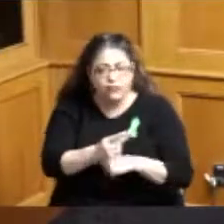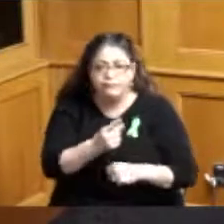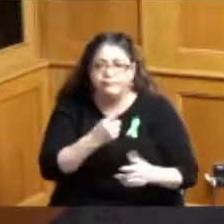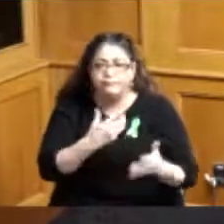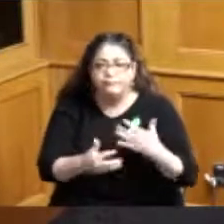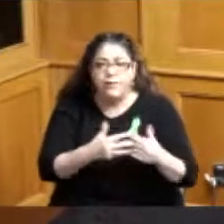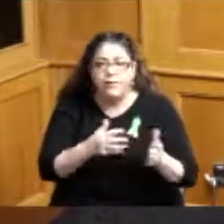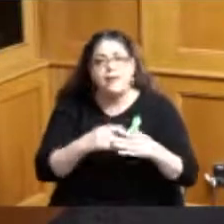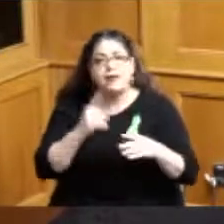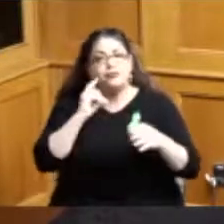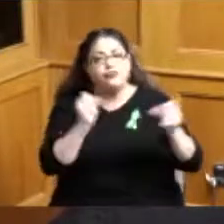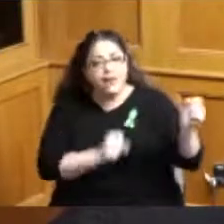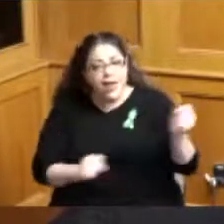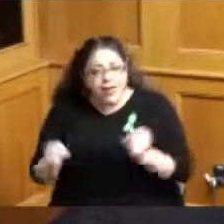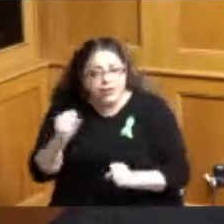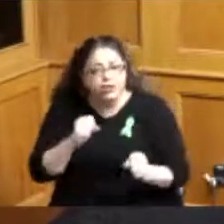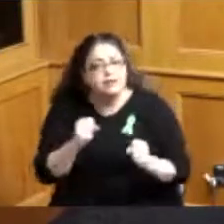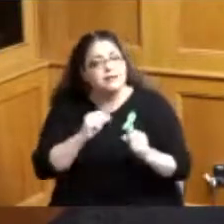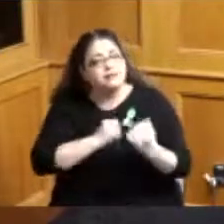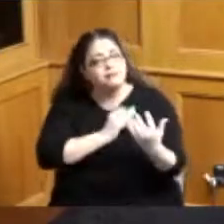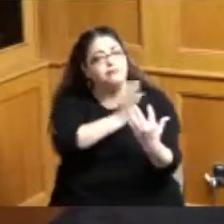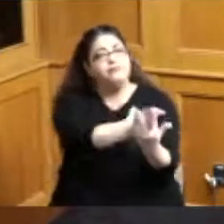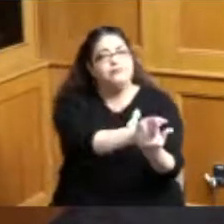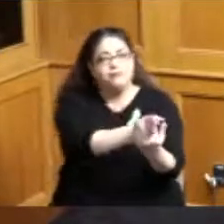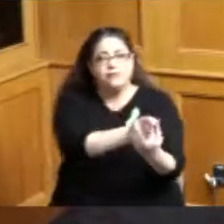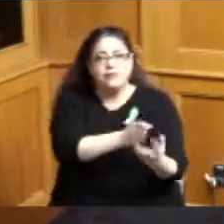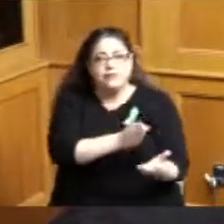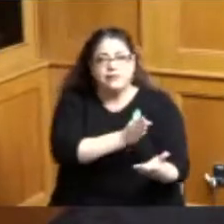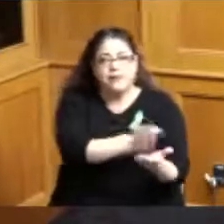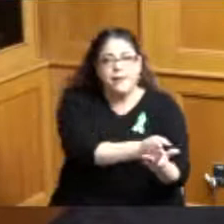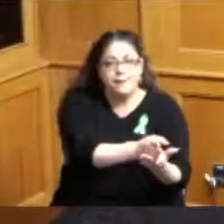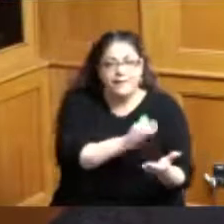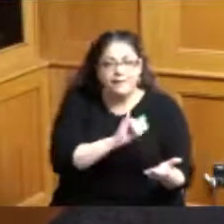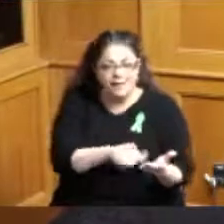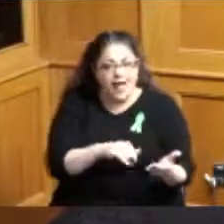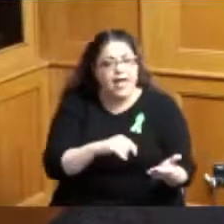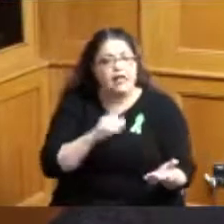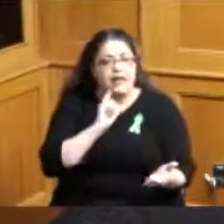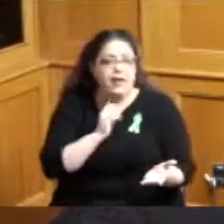that we use may be somewhat different and we have some people here to speak about it I believe so